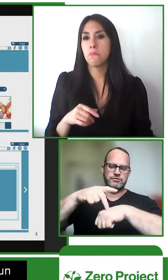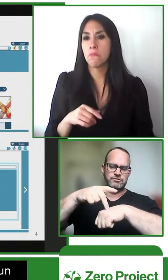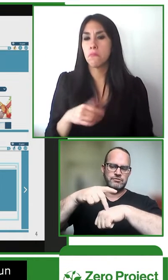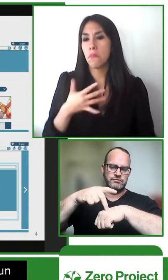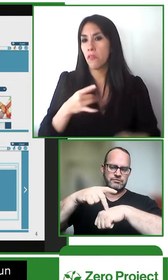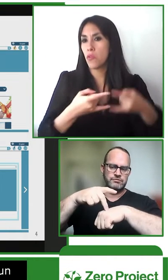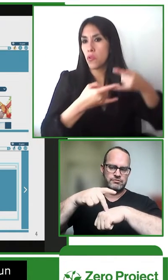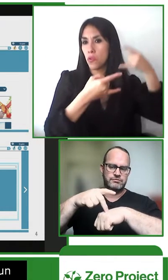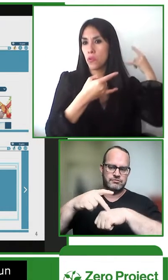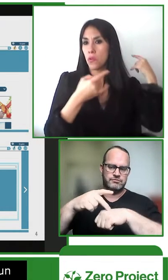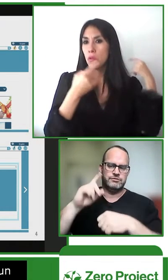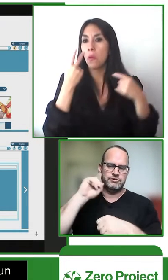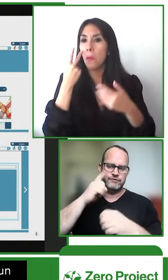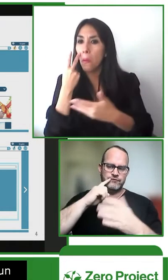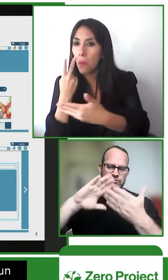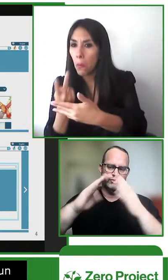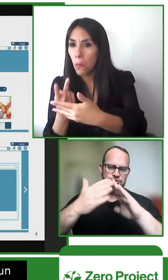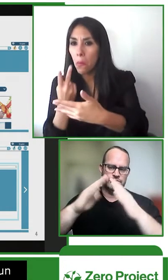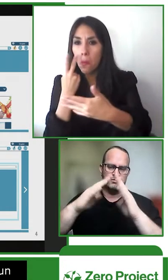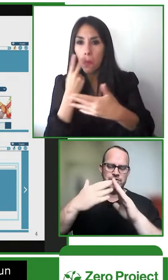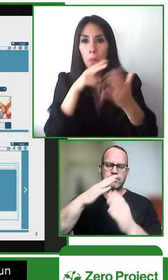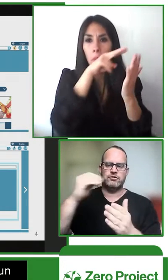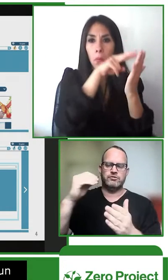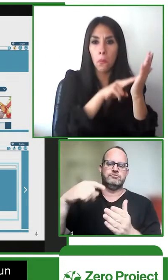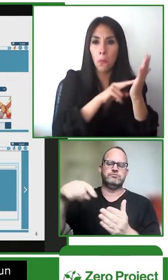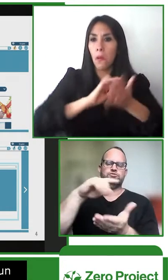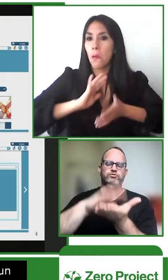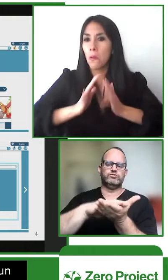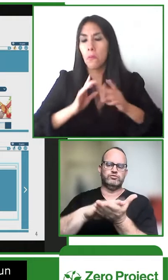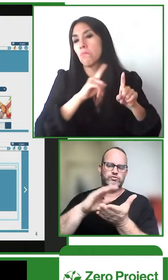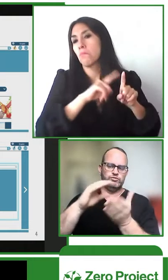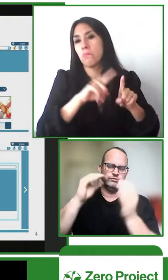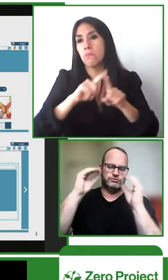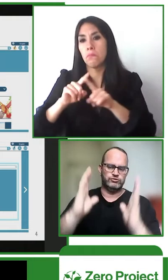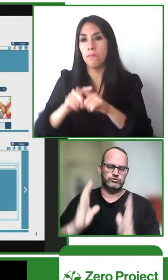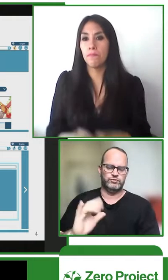we created it based on field testing with the deaf community in the philippines and